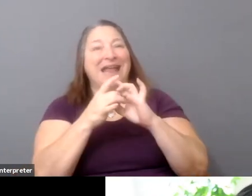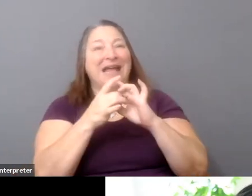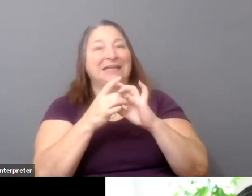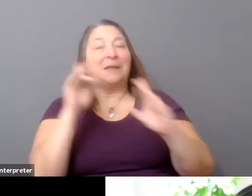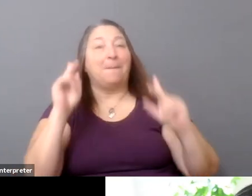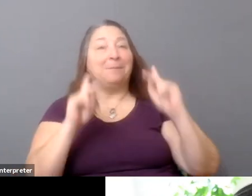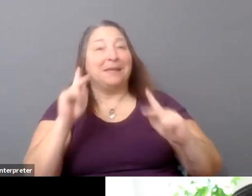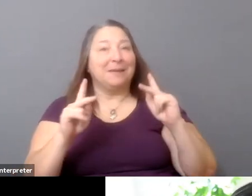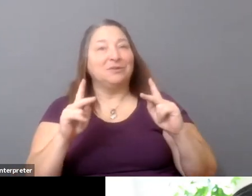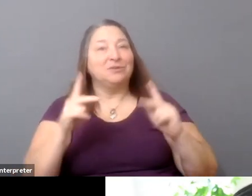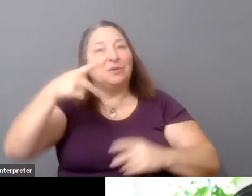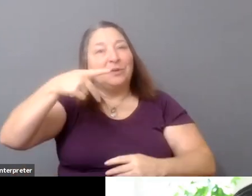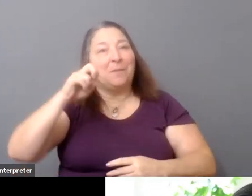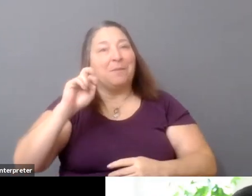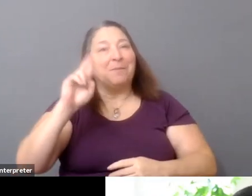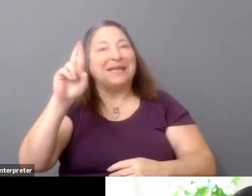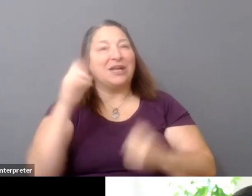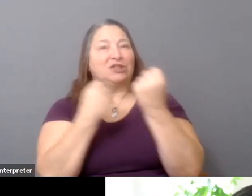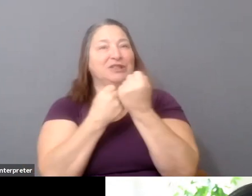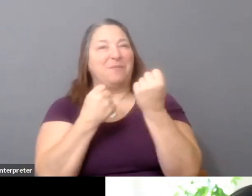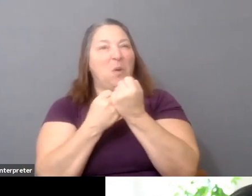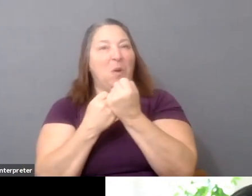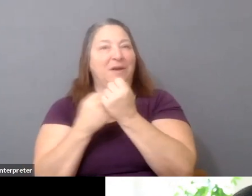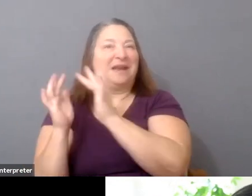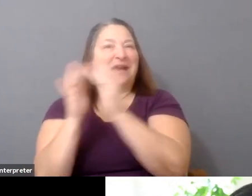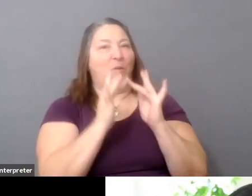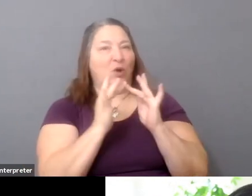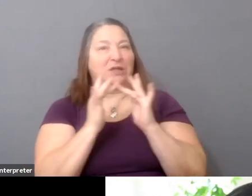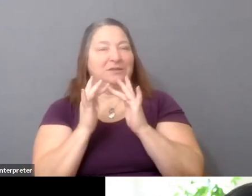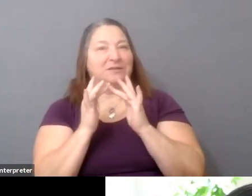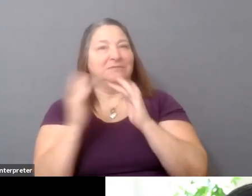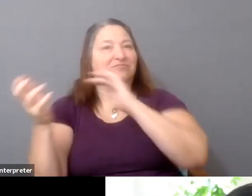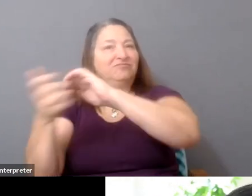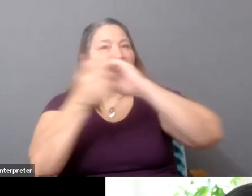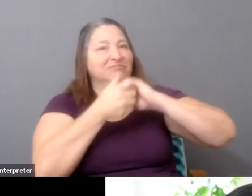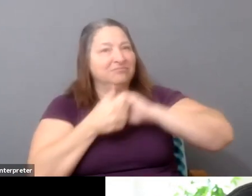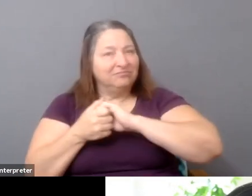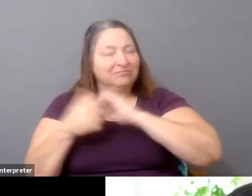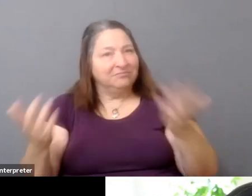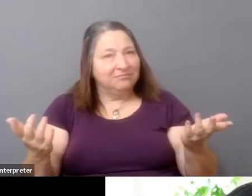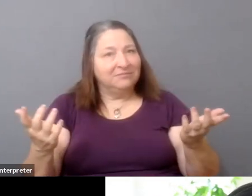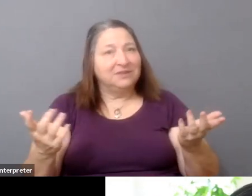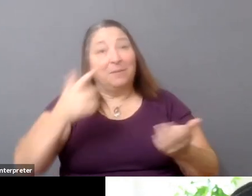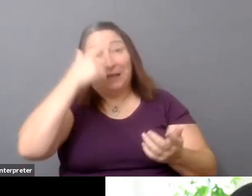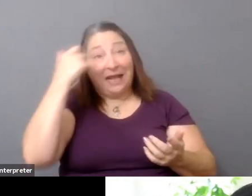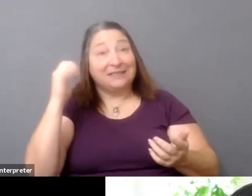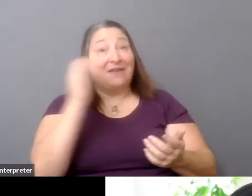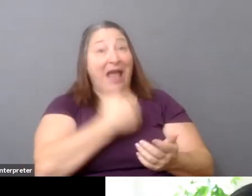across a specific industry. So these are dynamics that exist because the technology that we live in or that we have today,